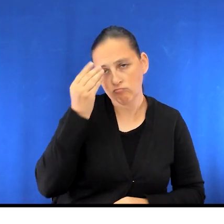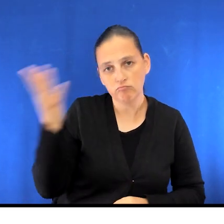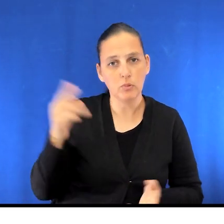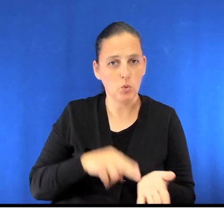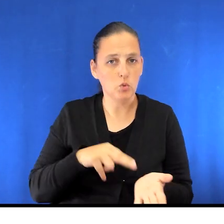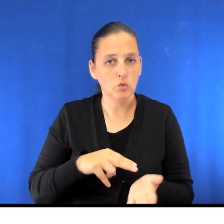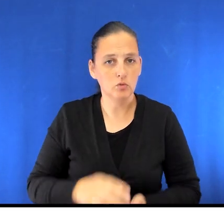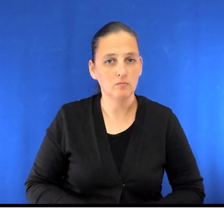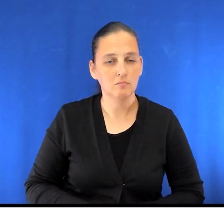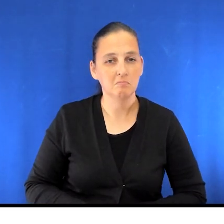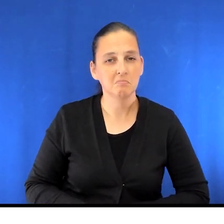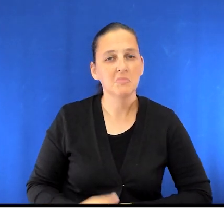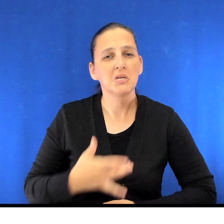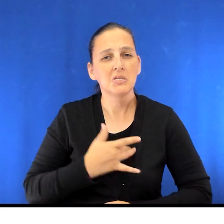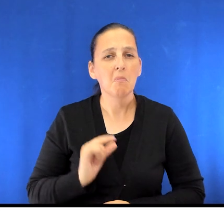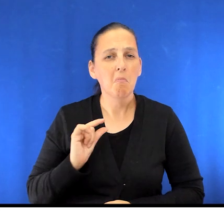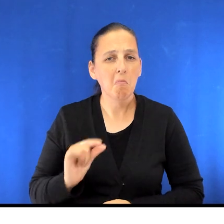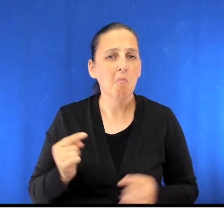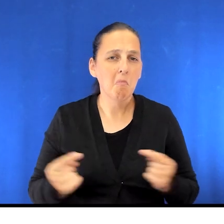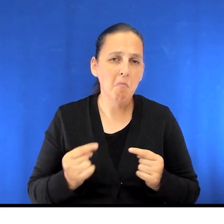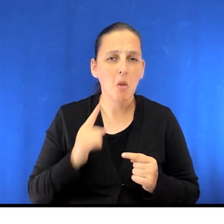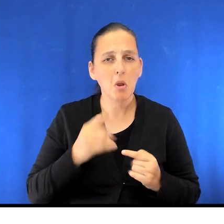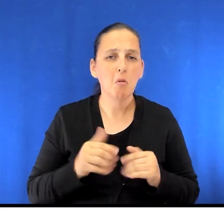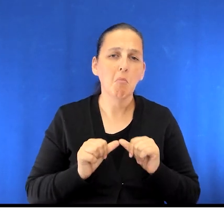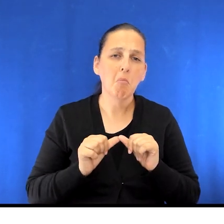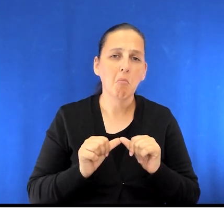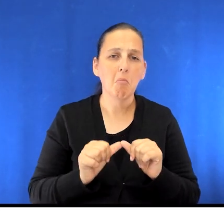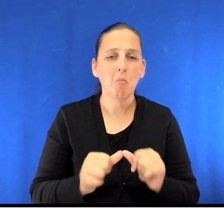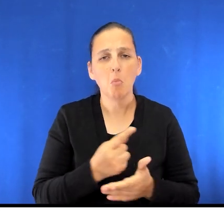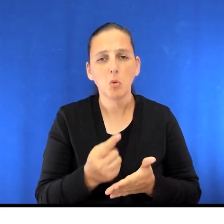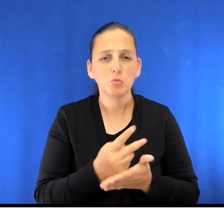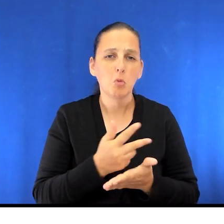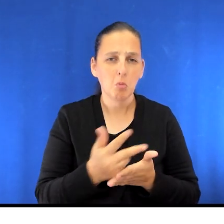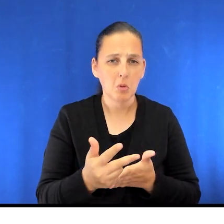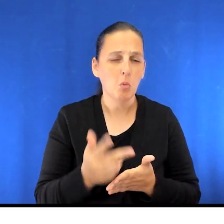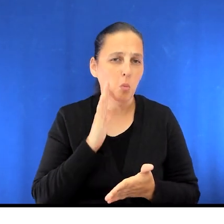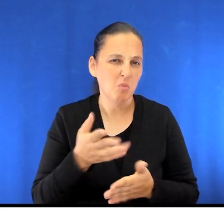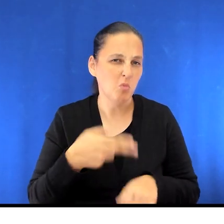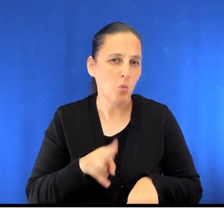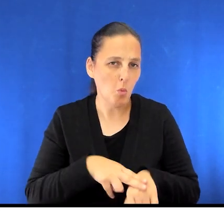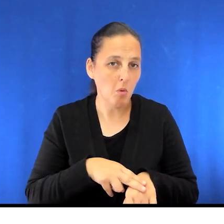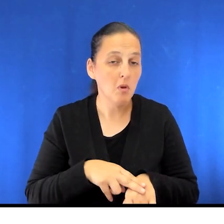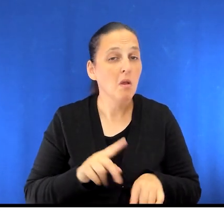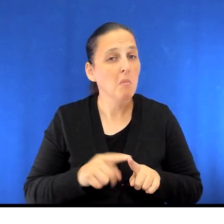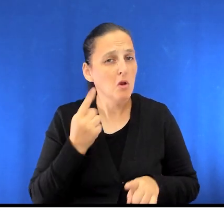It's normal to have some pain lasting for a few weeks after surgery, but you should be able to comfortably move